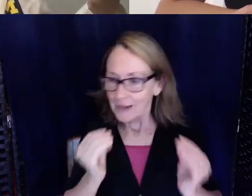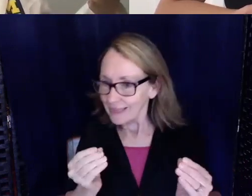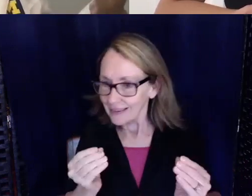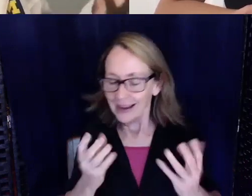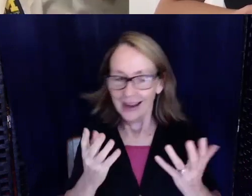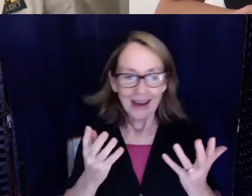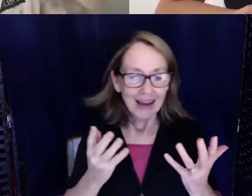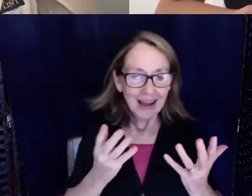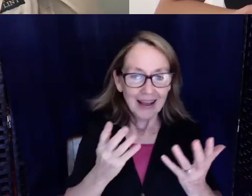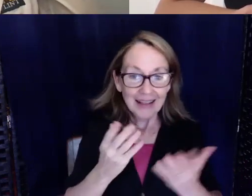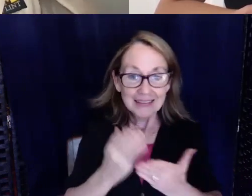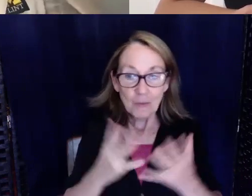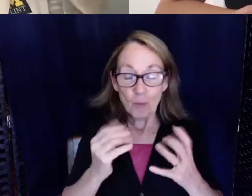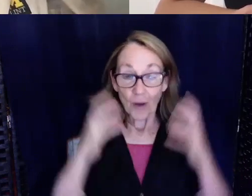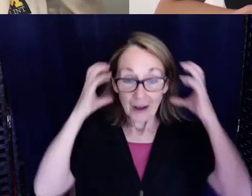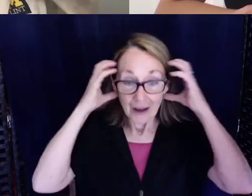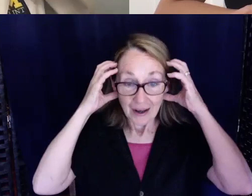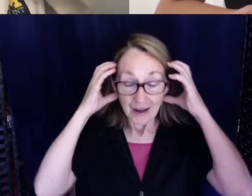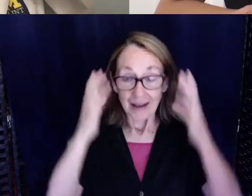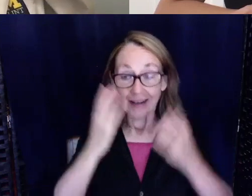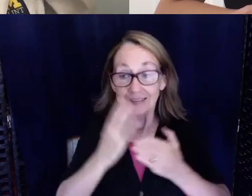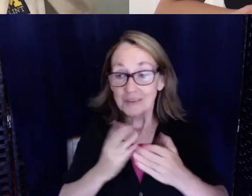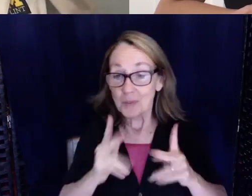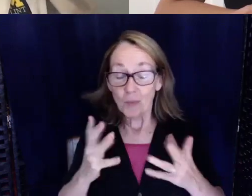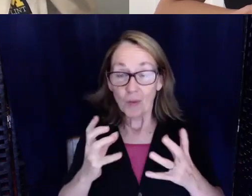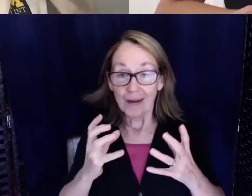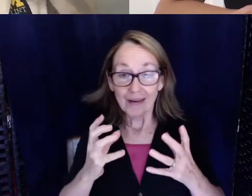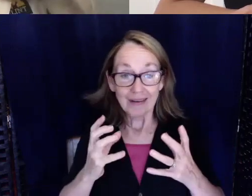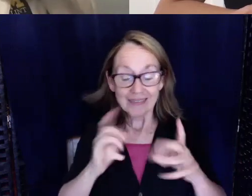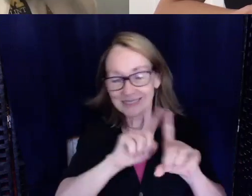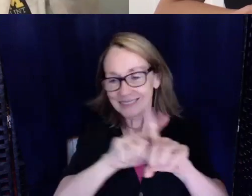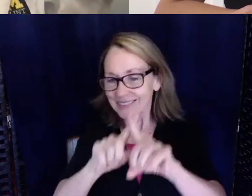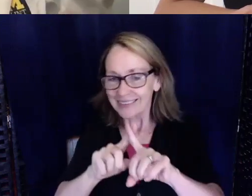Some people want headphones. Some people want earplugs. Some people want this and now it